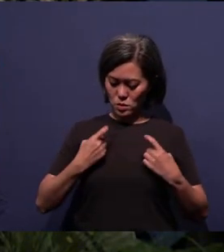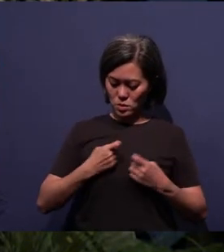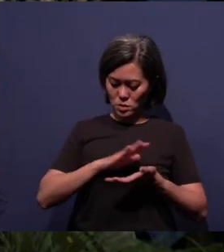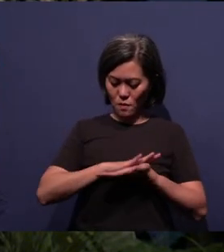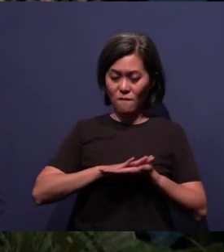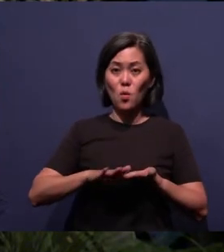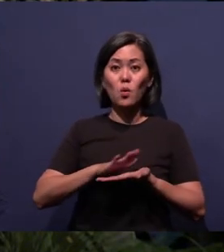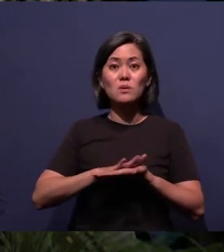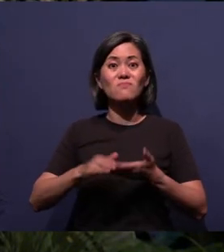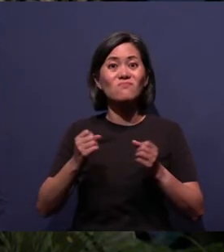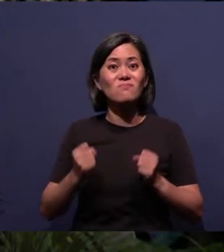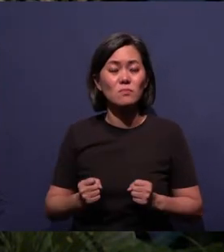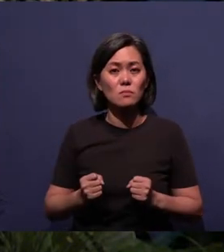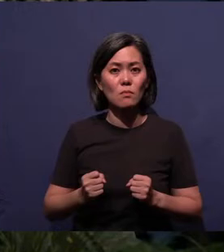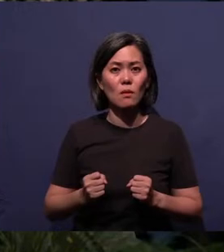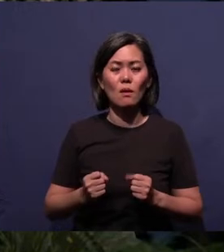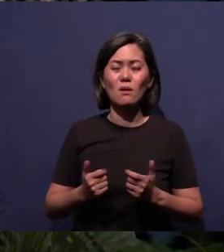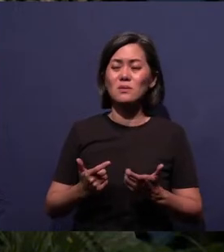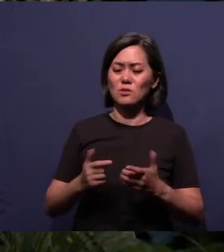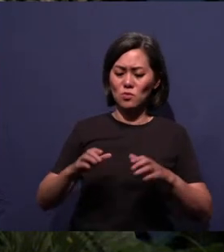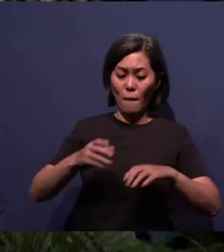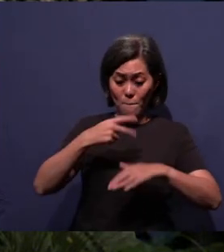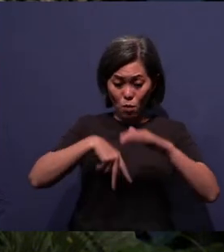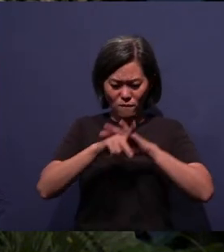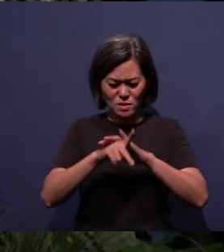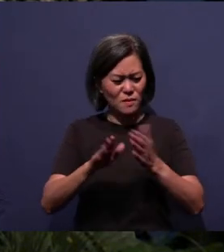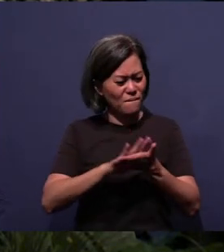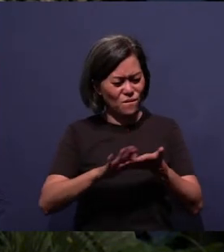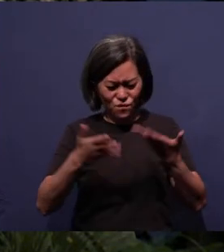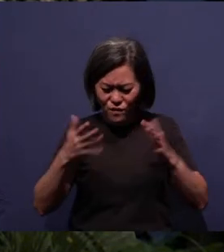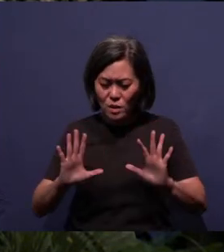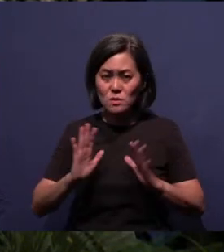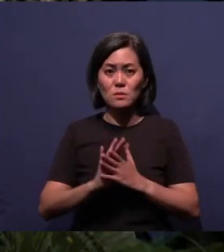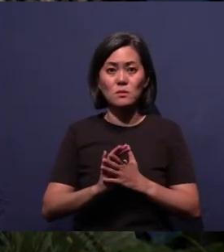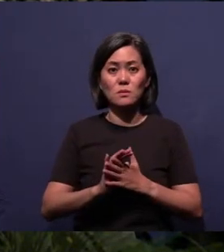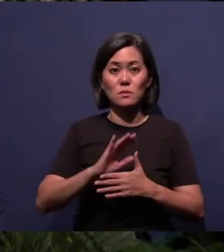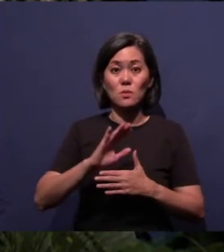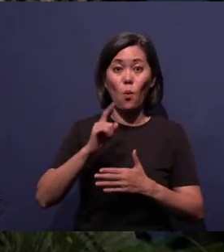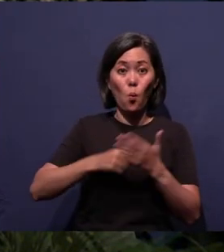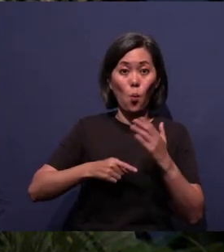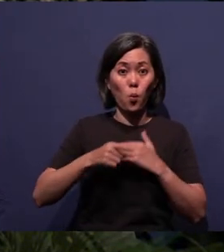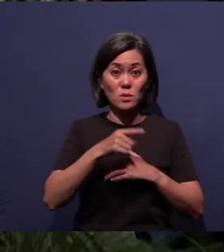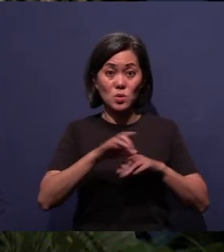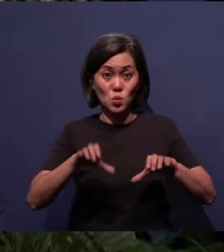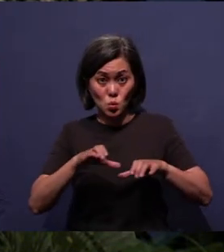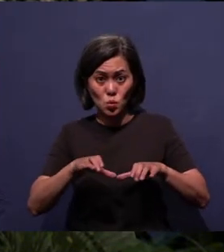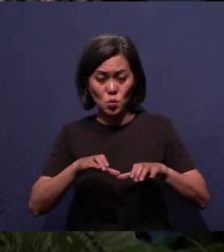And He has fulfilled (the) prophecy, Father. And what He has done, the result of it continues today.